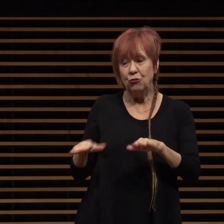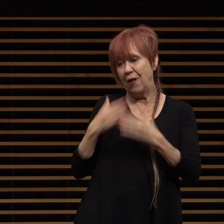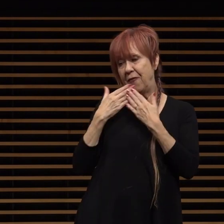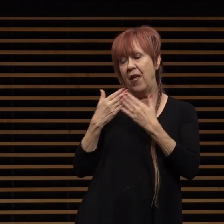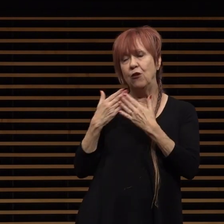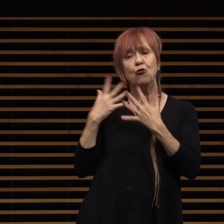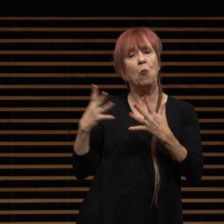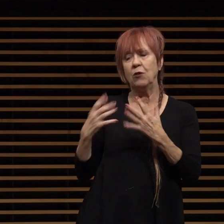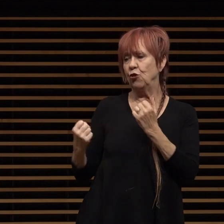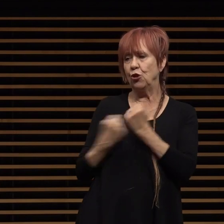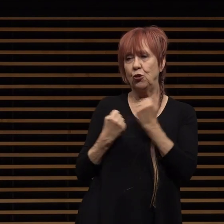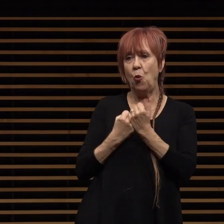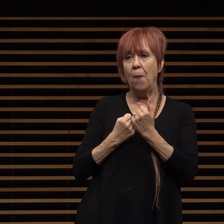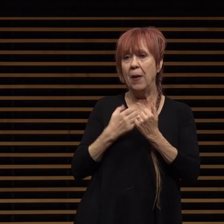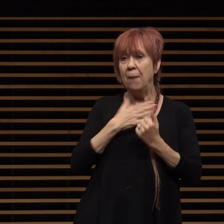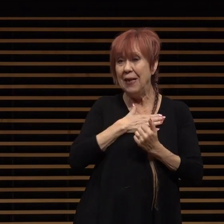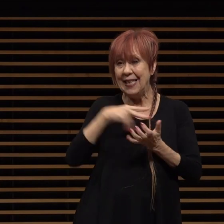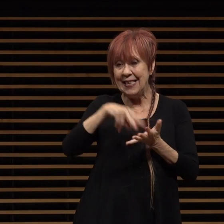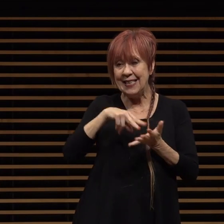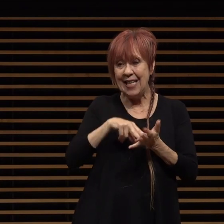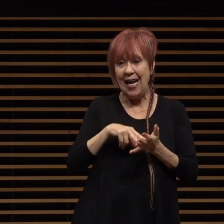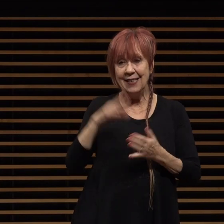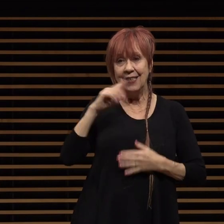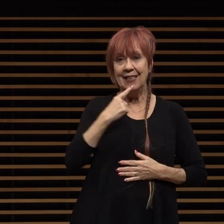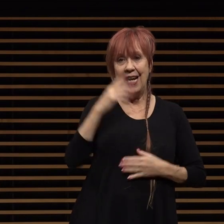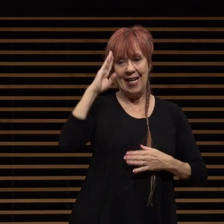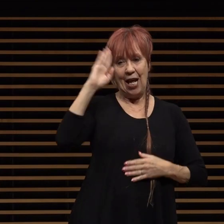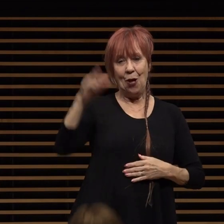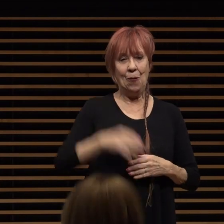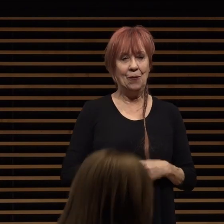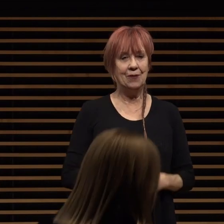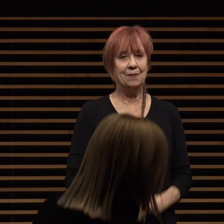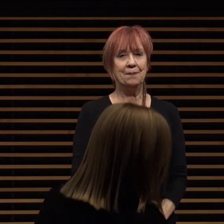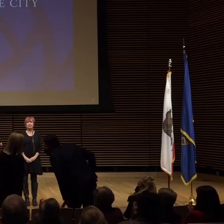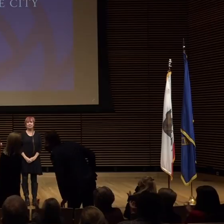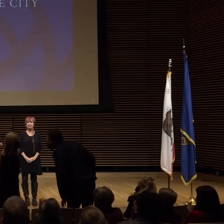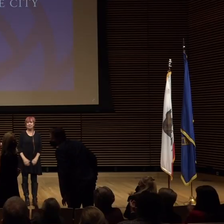support please stand and say hello